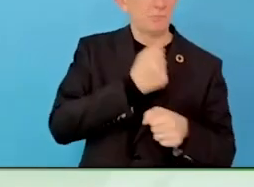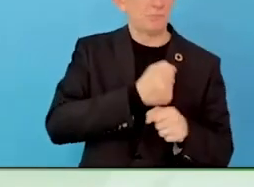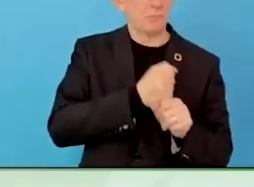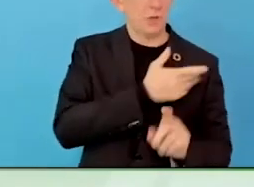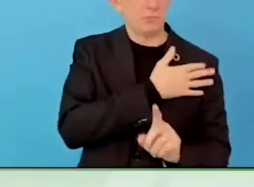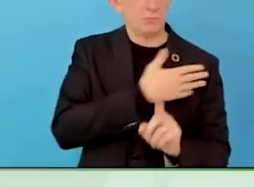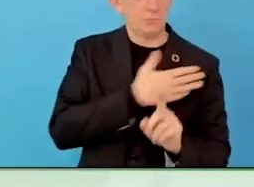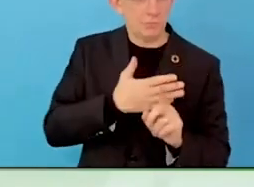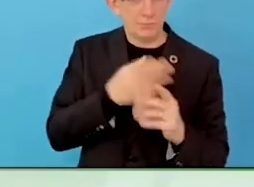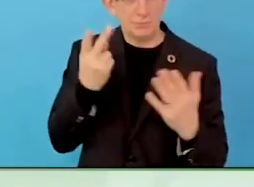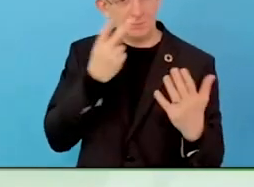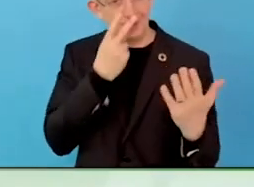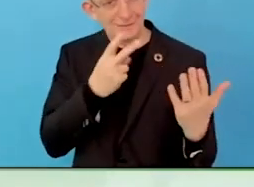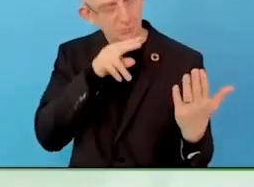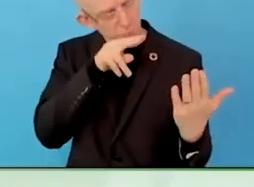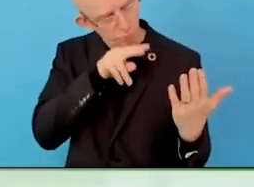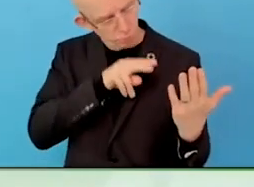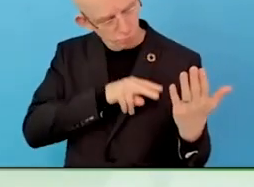We do have people here.